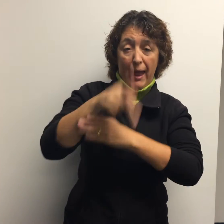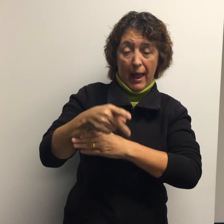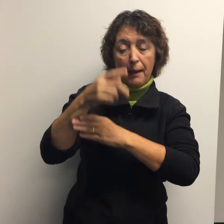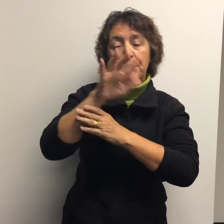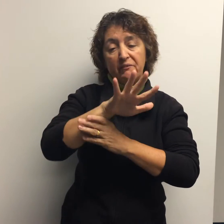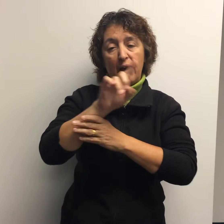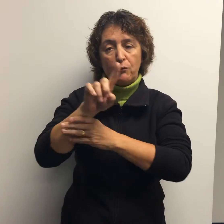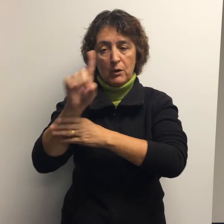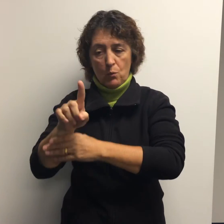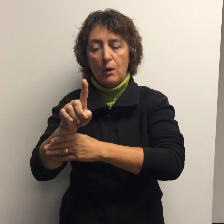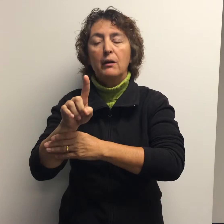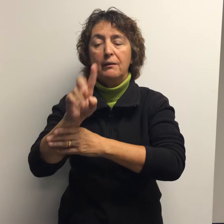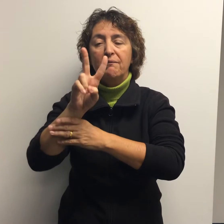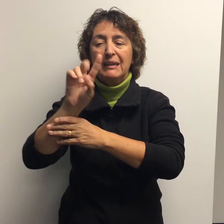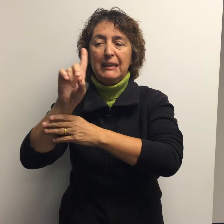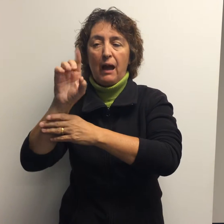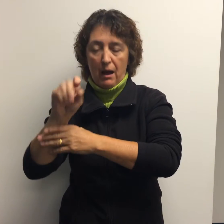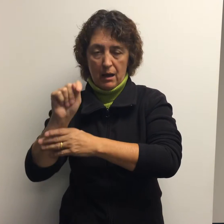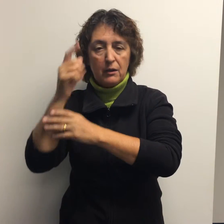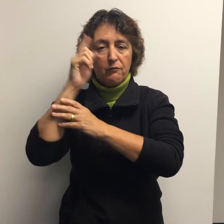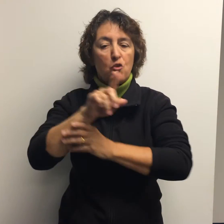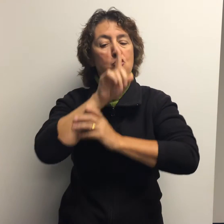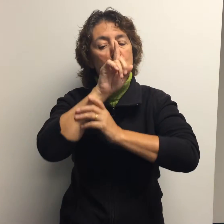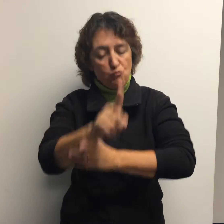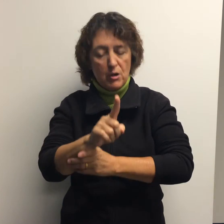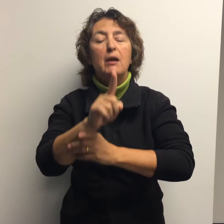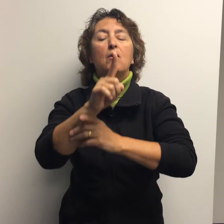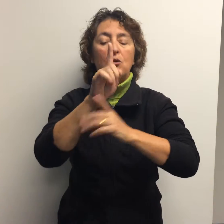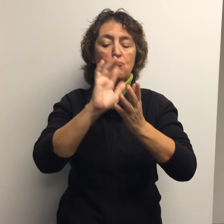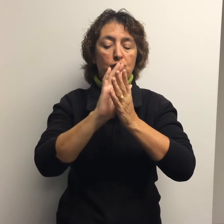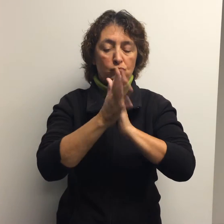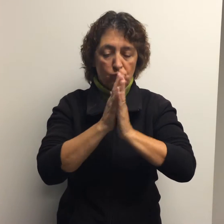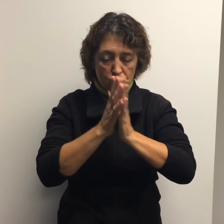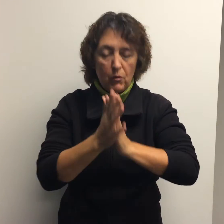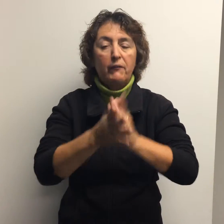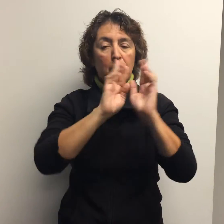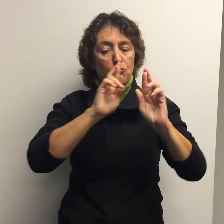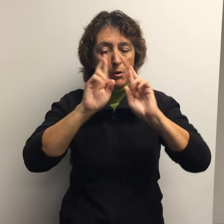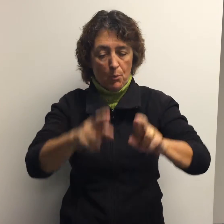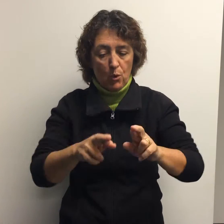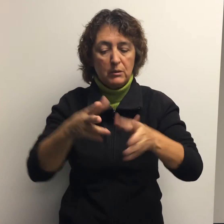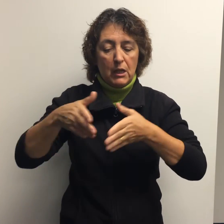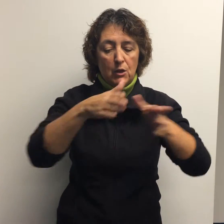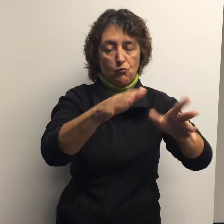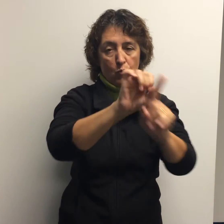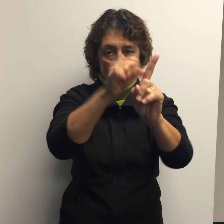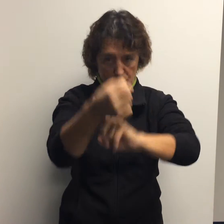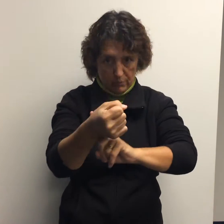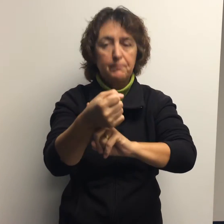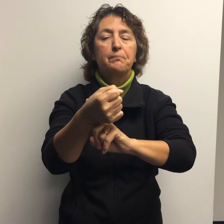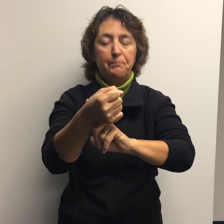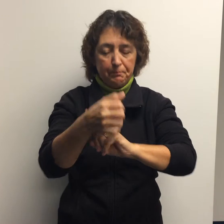information and road condition reports.